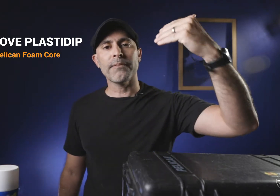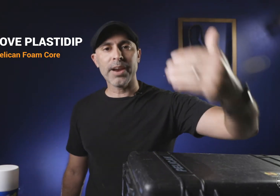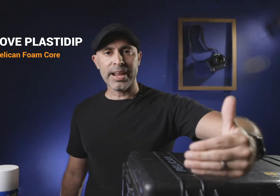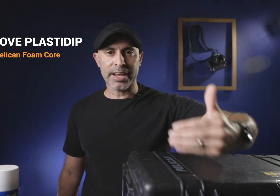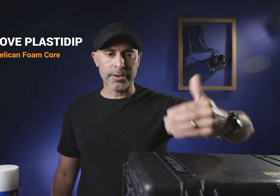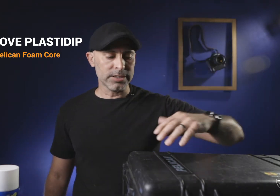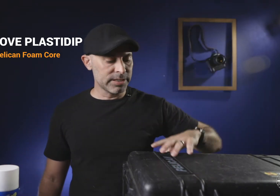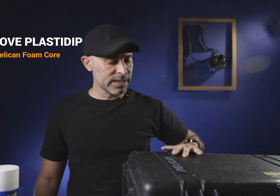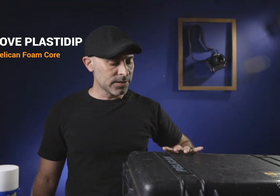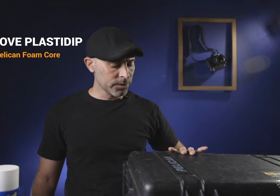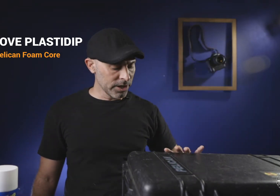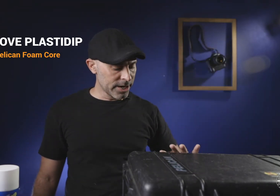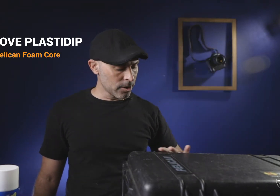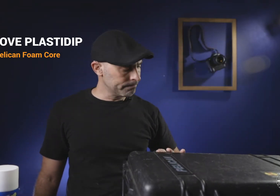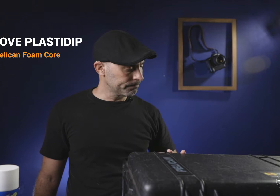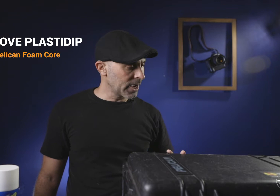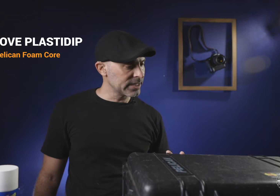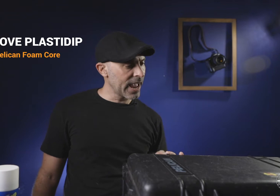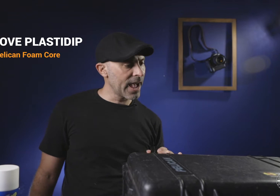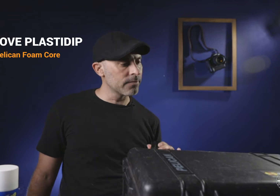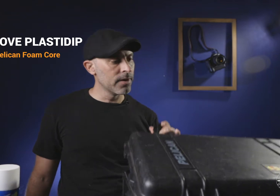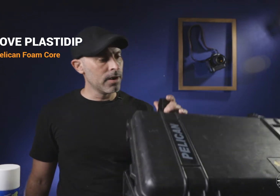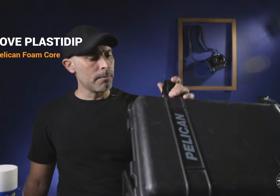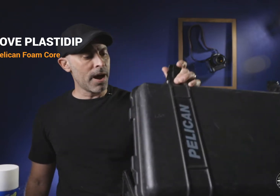about forgetting it you can just see and it's if you look here actually have my